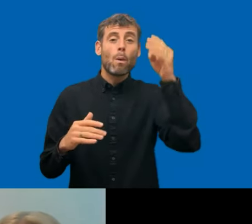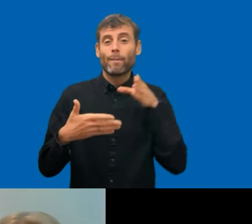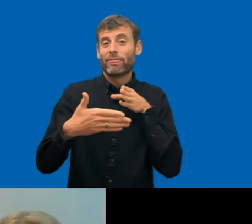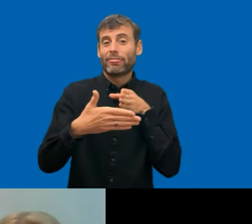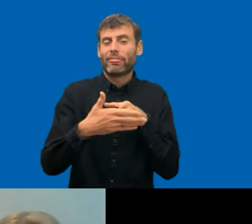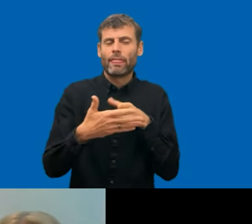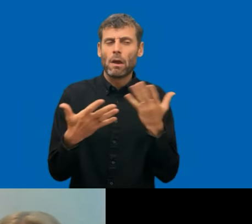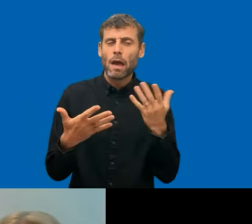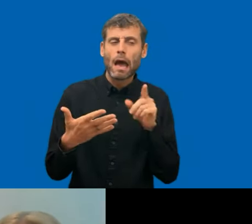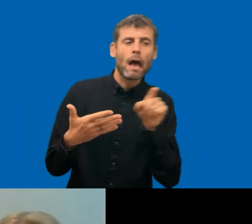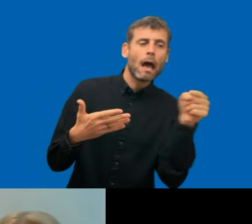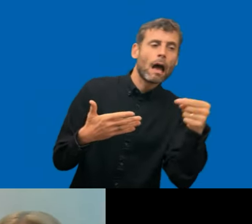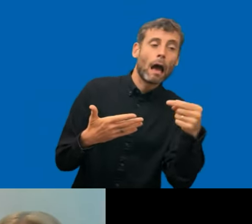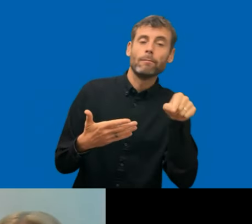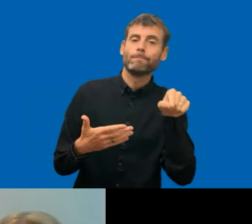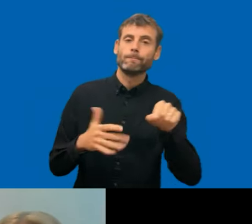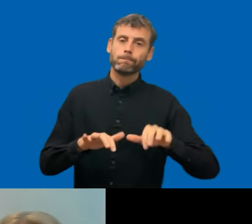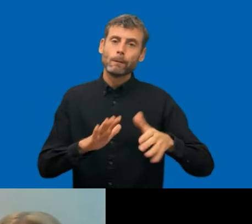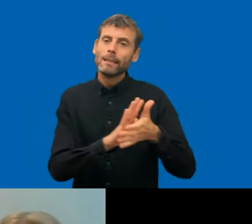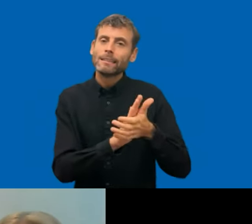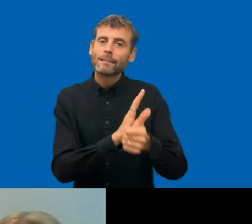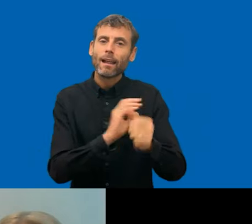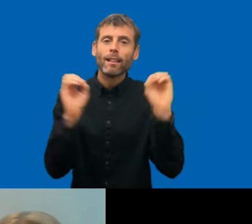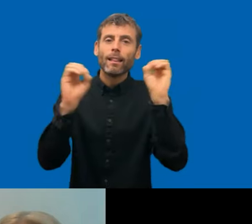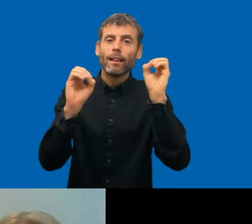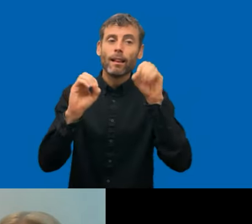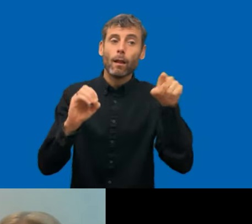is like something that this is not something that's going to change overnight. This is, like,